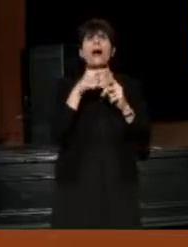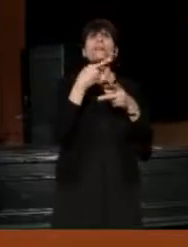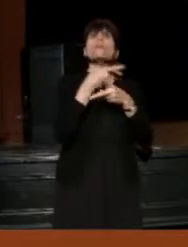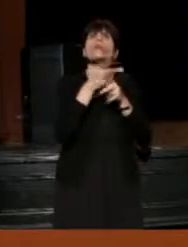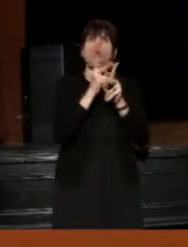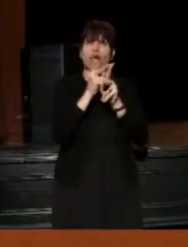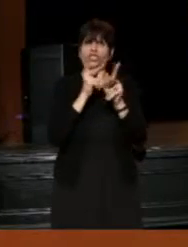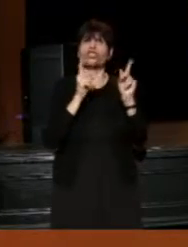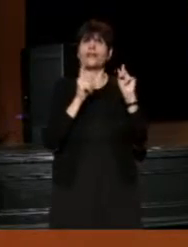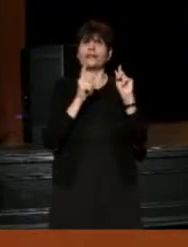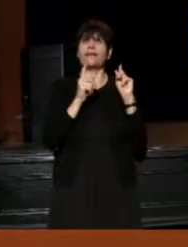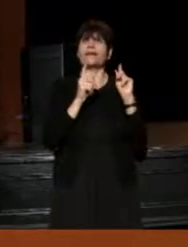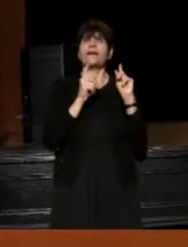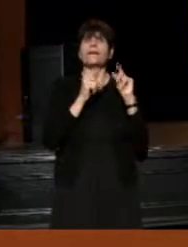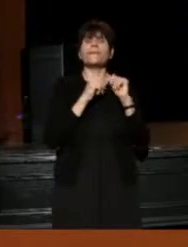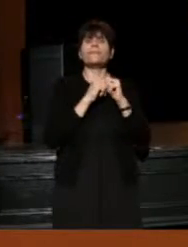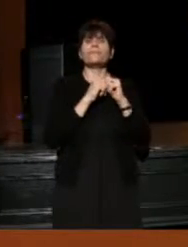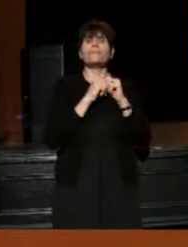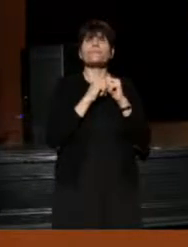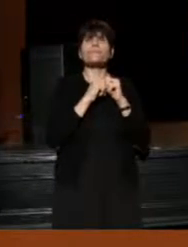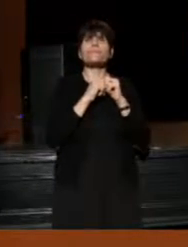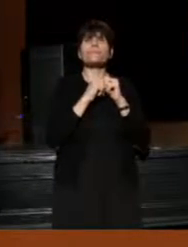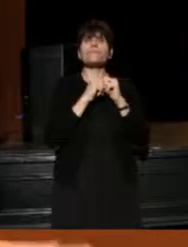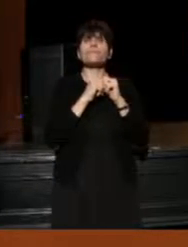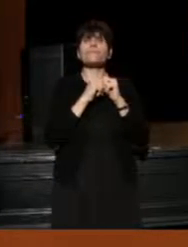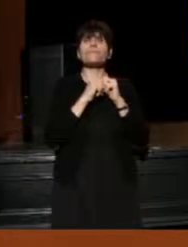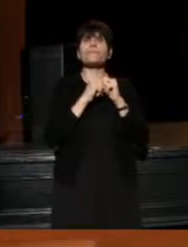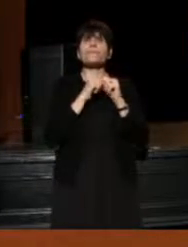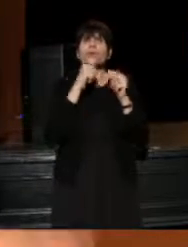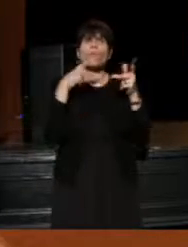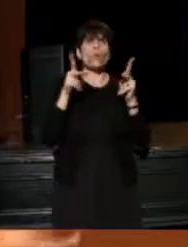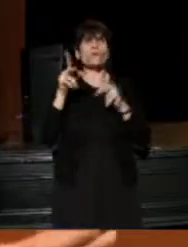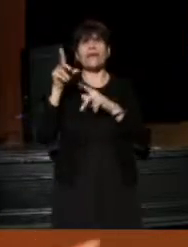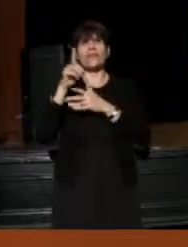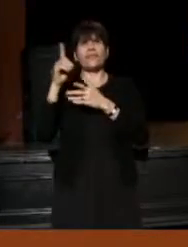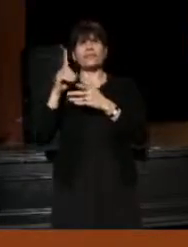And I wouldn't let the dramaturg talk to explain it,